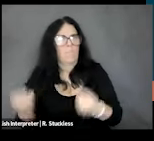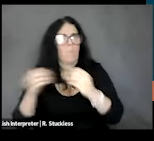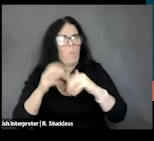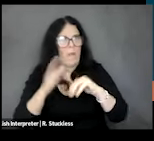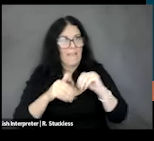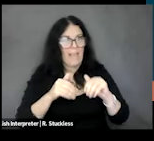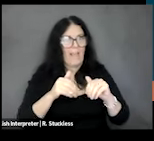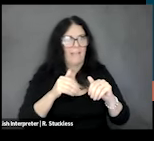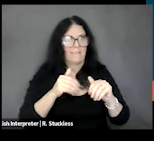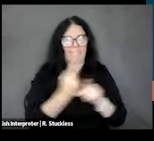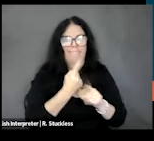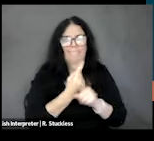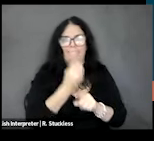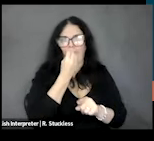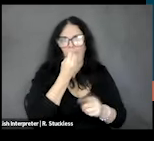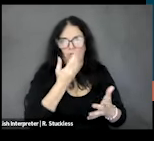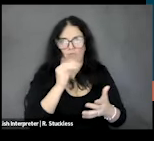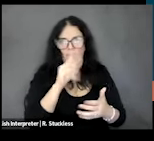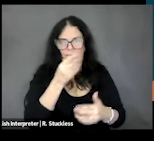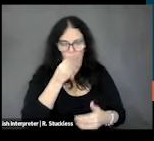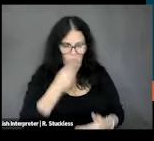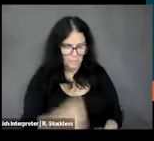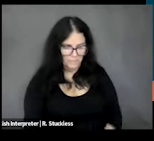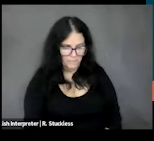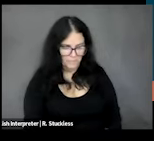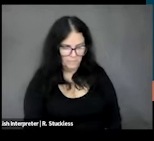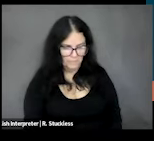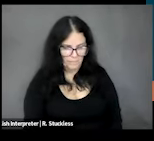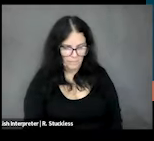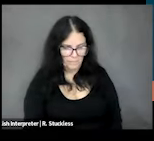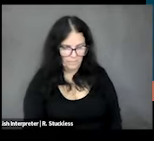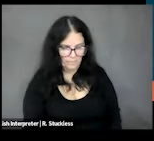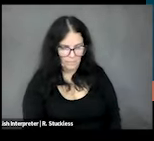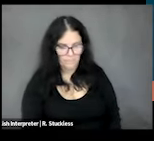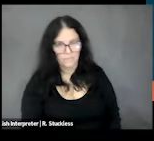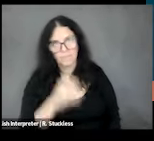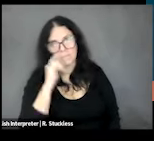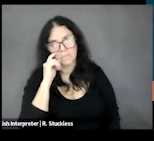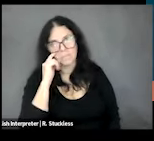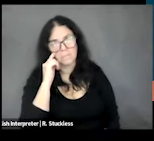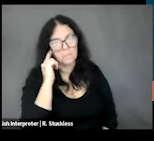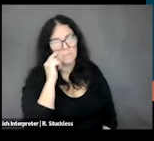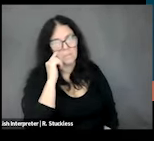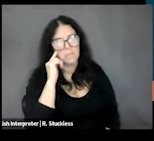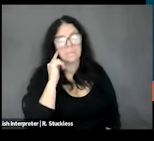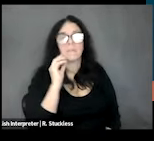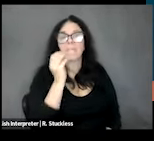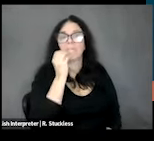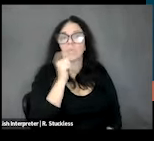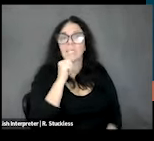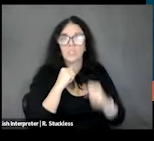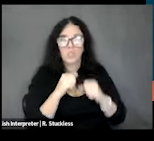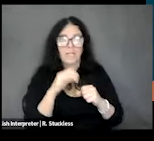So, food insecurity is measured using the USDA's household food security survey module at least in